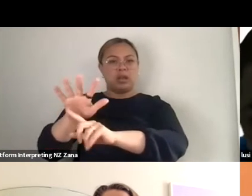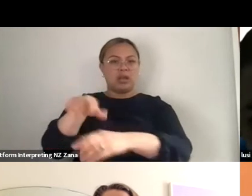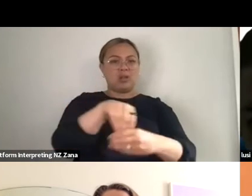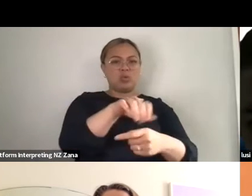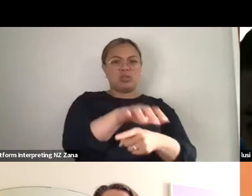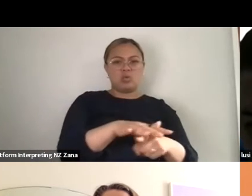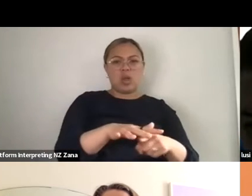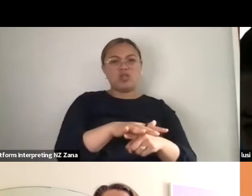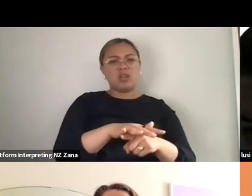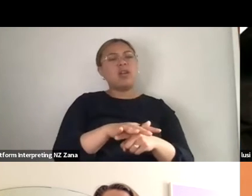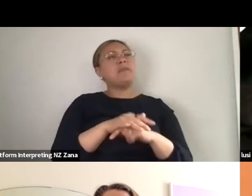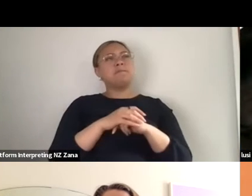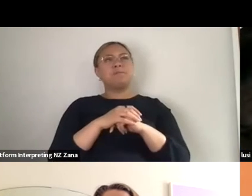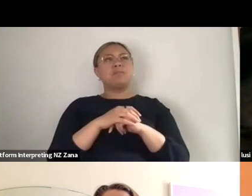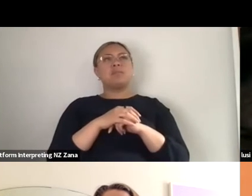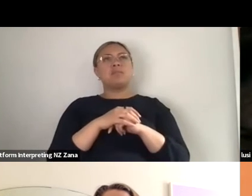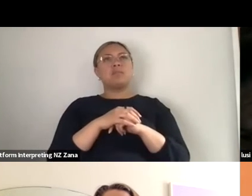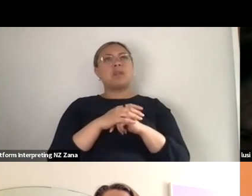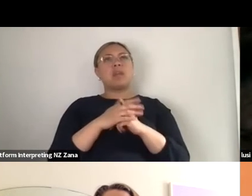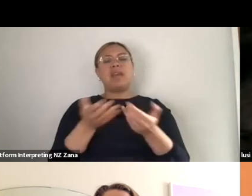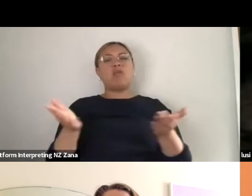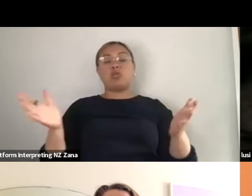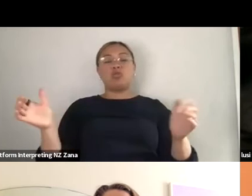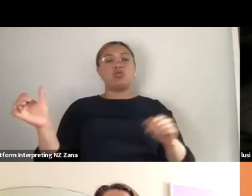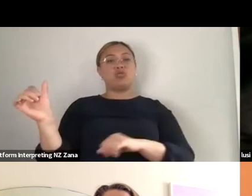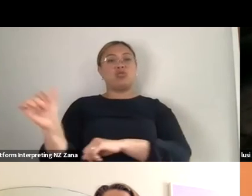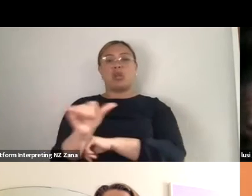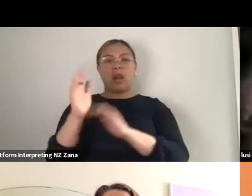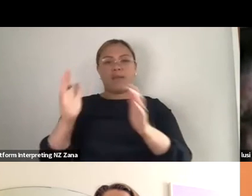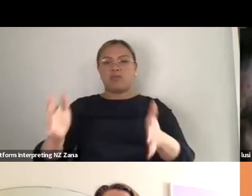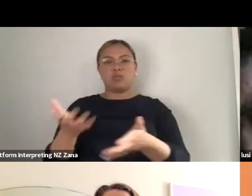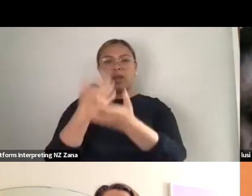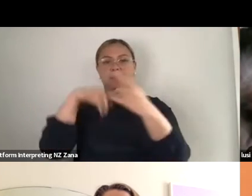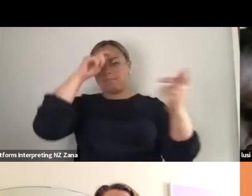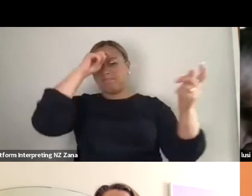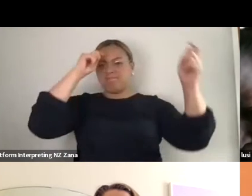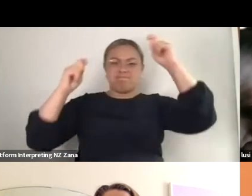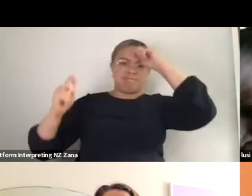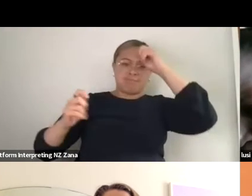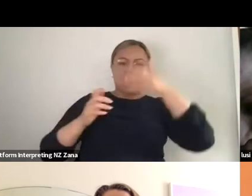not everyone should have to lead or be a leader, there's nothing wrong with not being a leader,